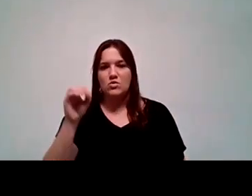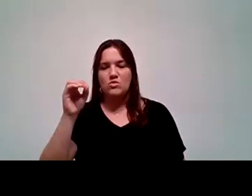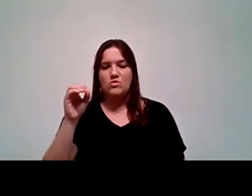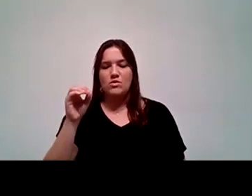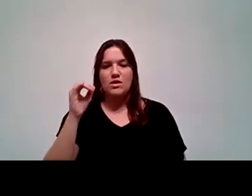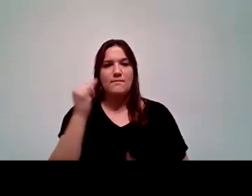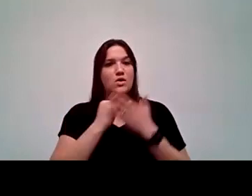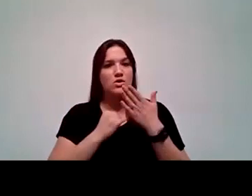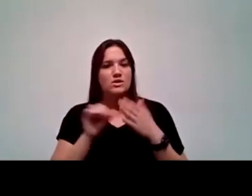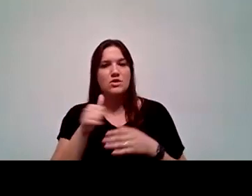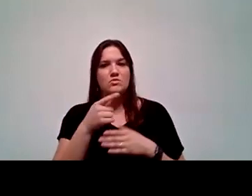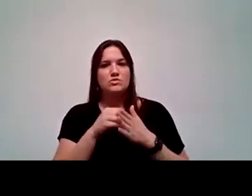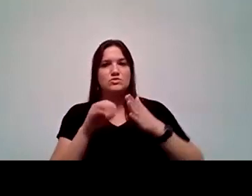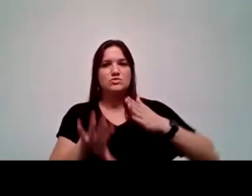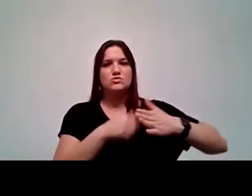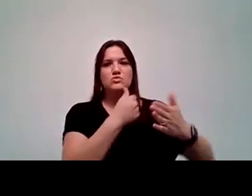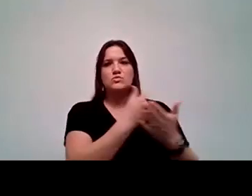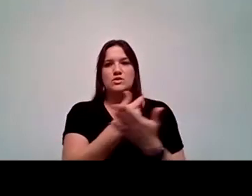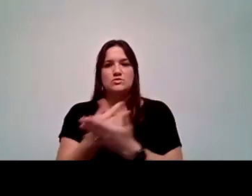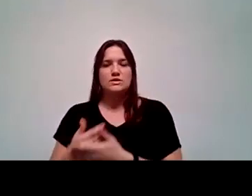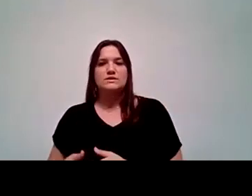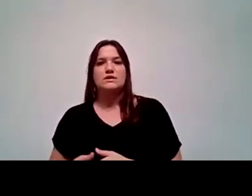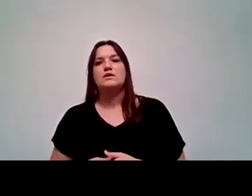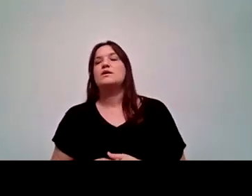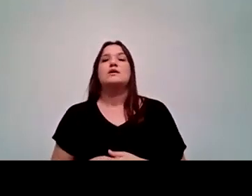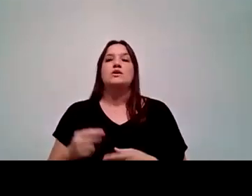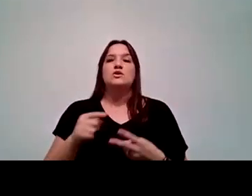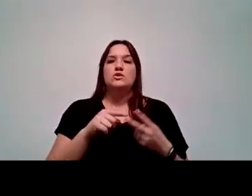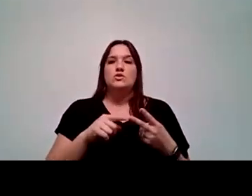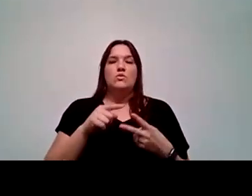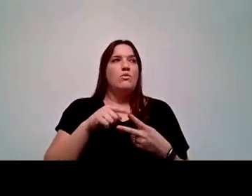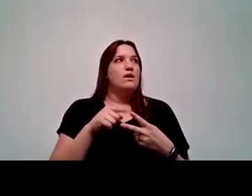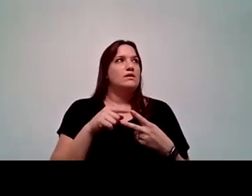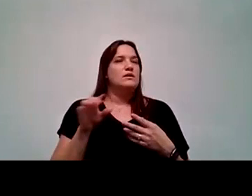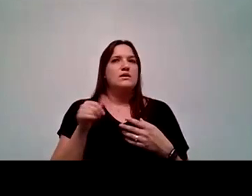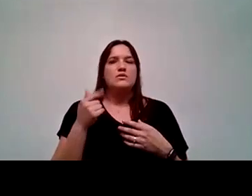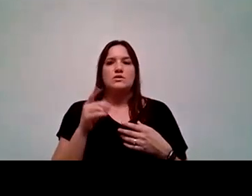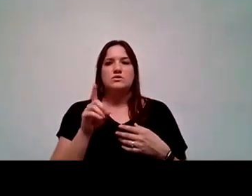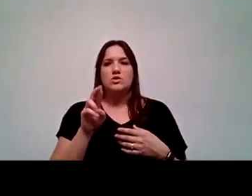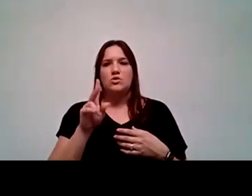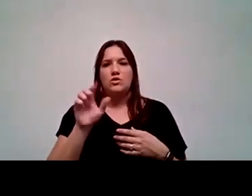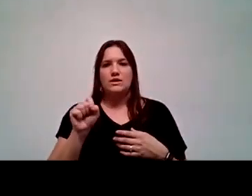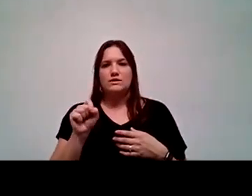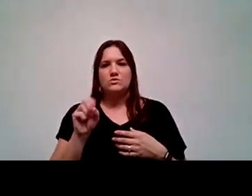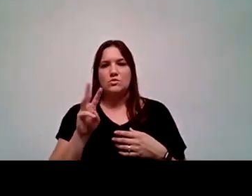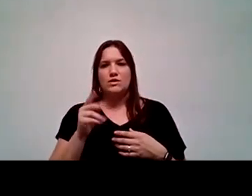Another one is of our student graduates. Two other ones, one is Dolores Huerta, and another one is Cesar Chavez.